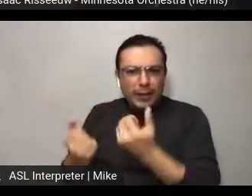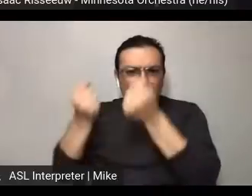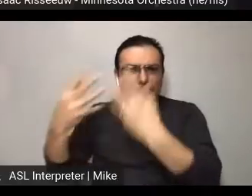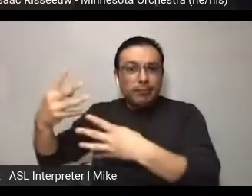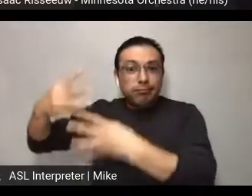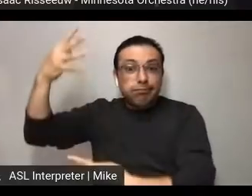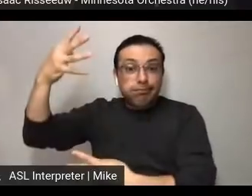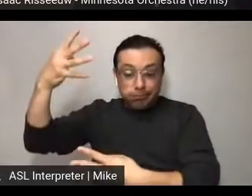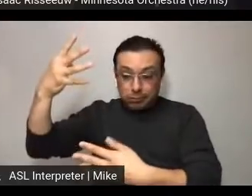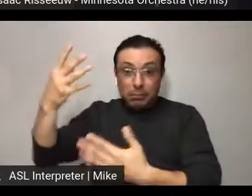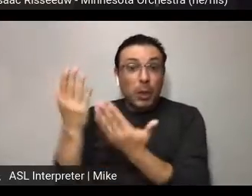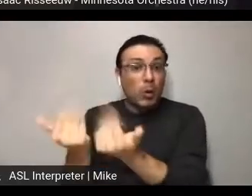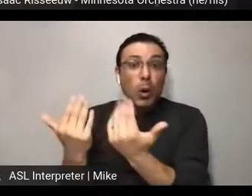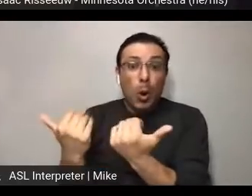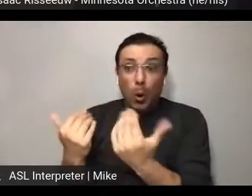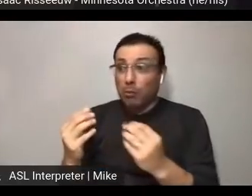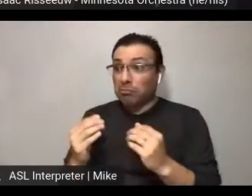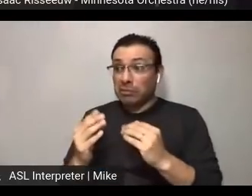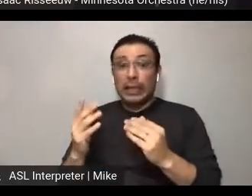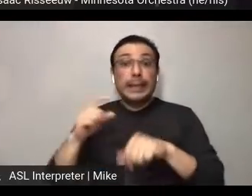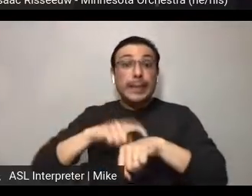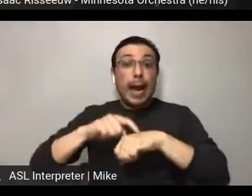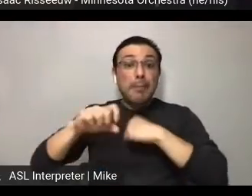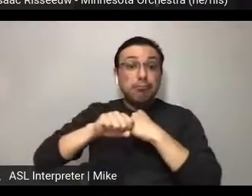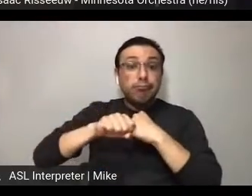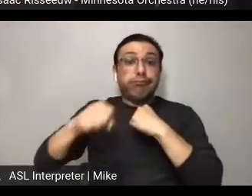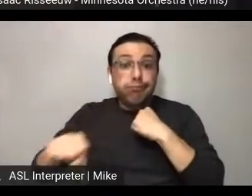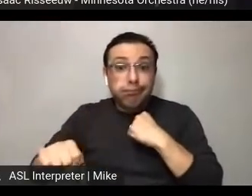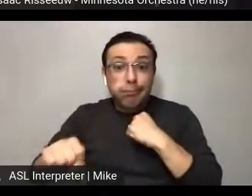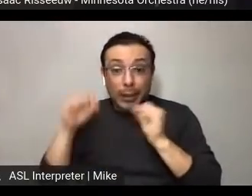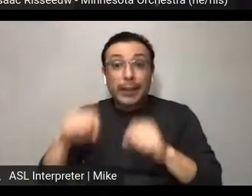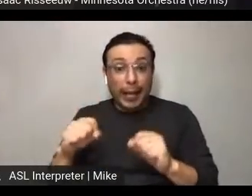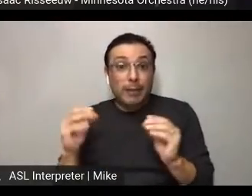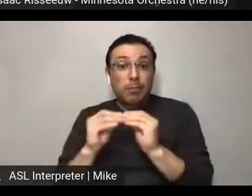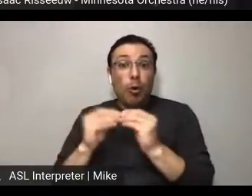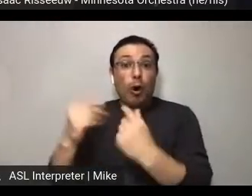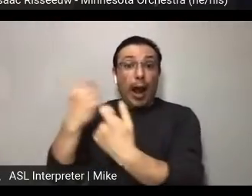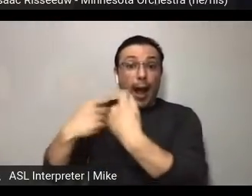time for Q&A, which is awesome. And we saw three very different